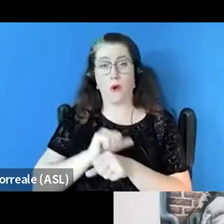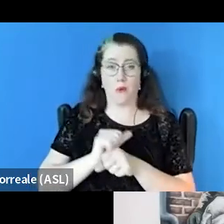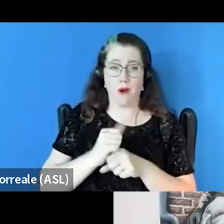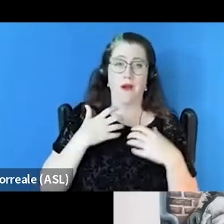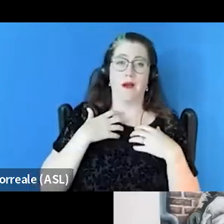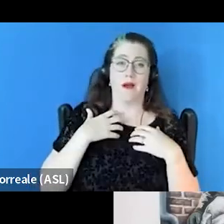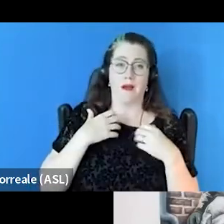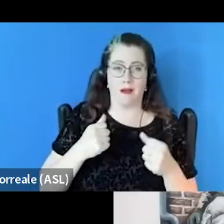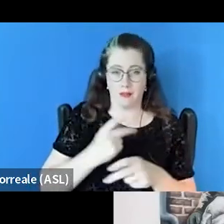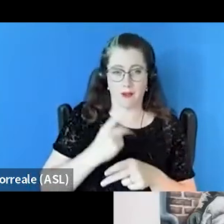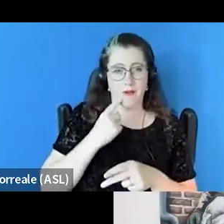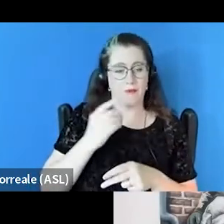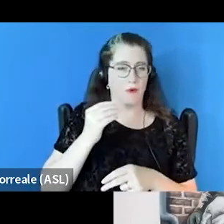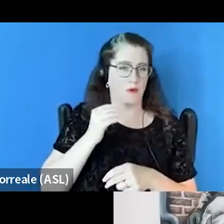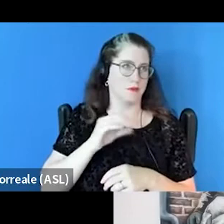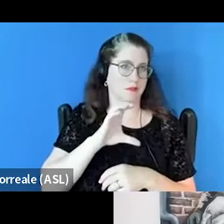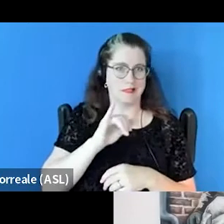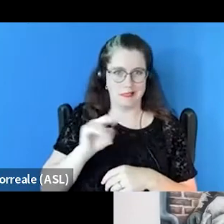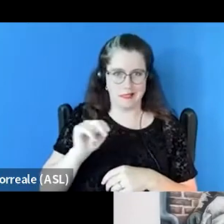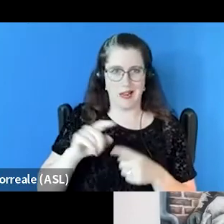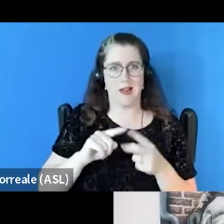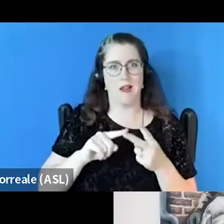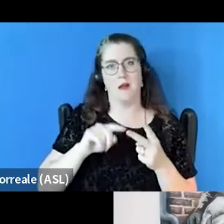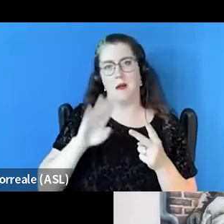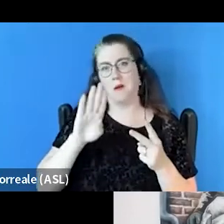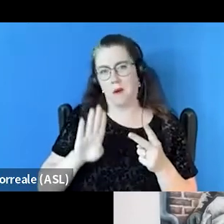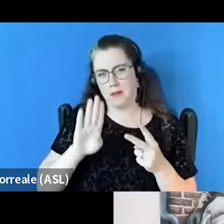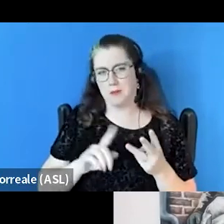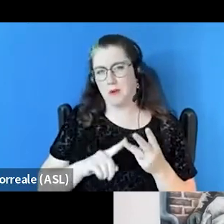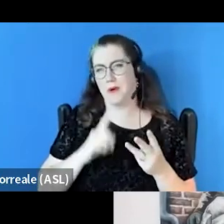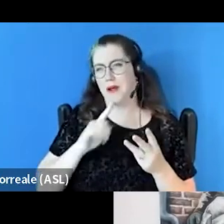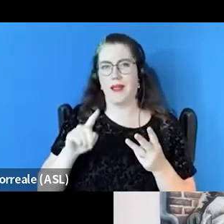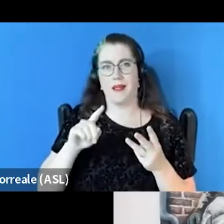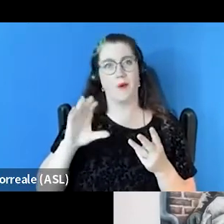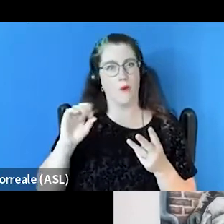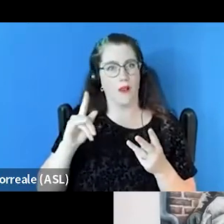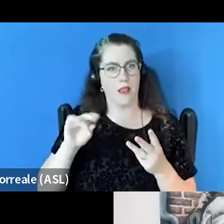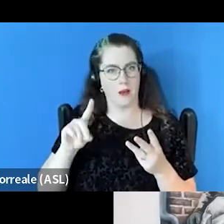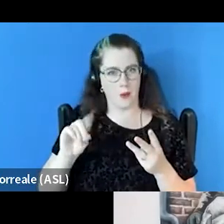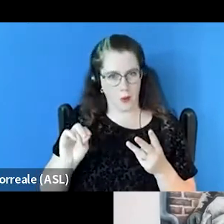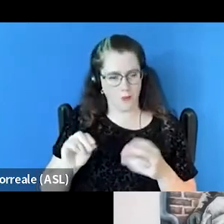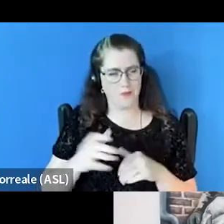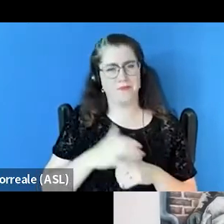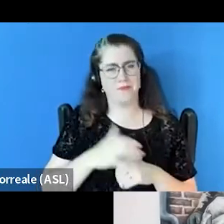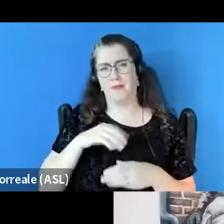in Cincinnati, Baltimore and I mentioned Orlando. I've been at the National Coalition for the Homeless